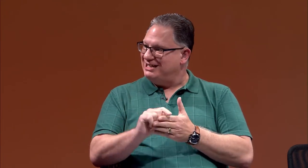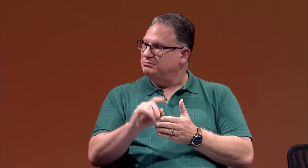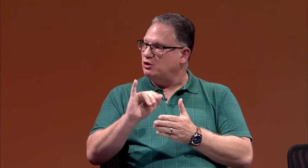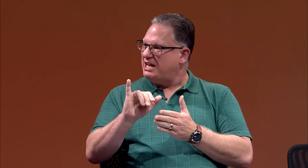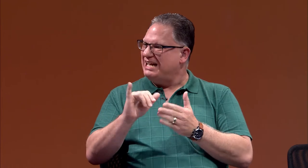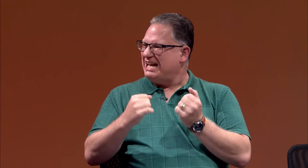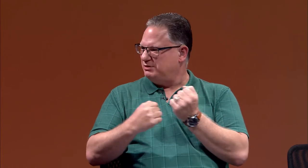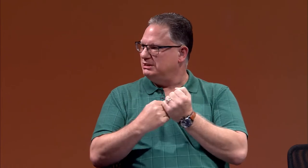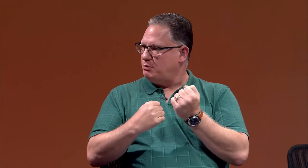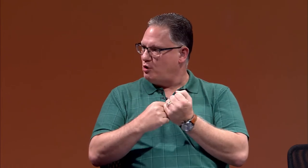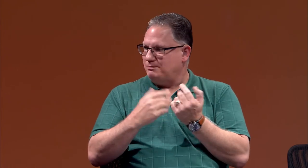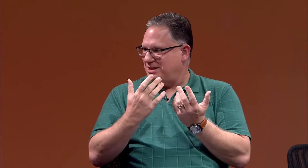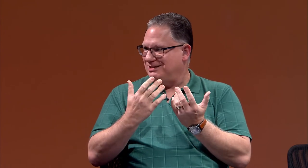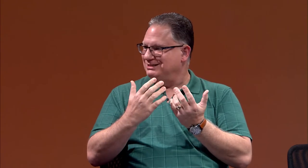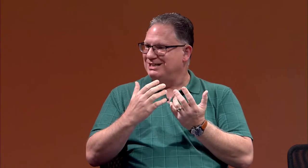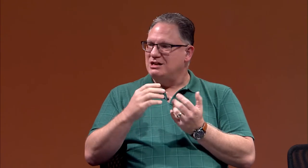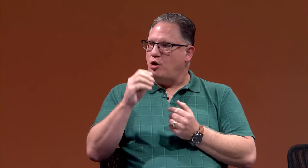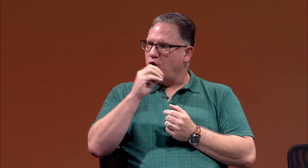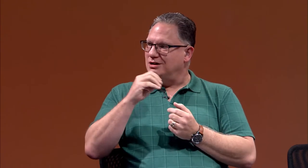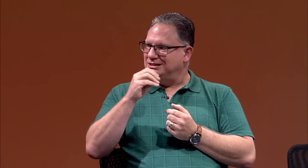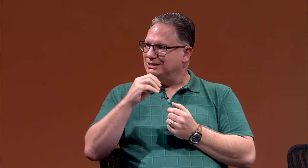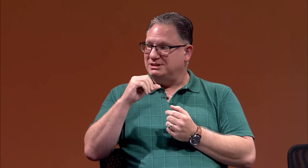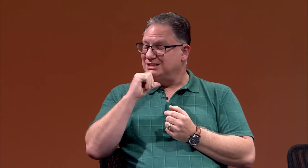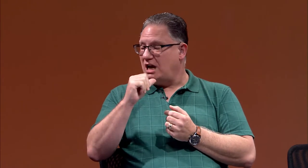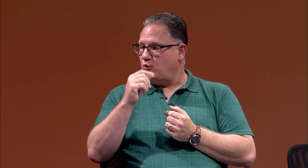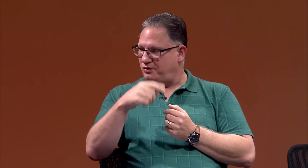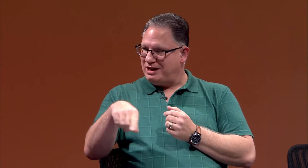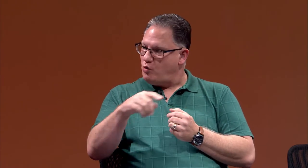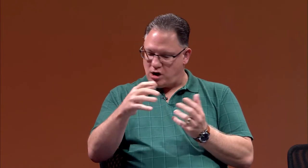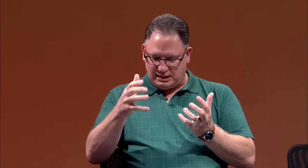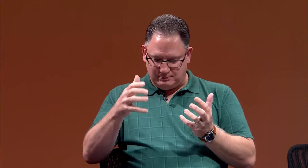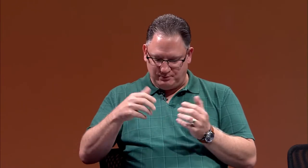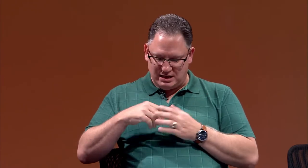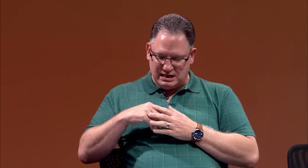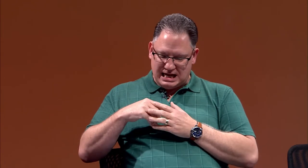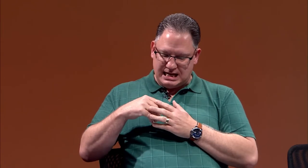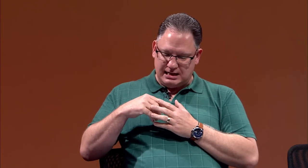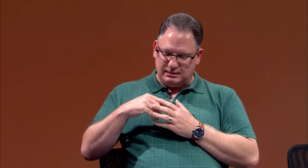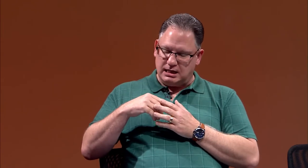so they could have support, because oralism is not what they wanted.